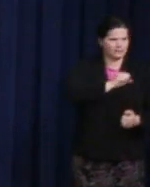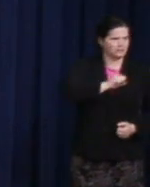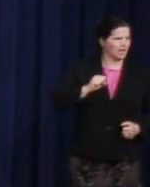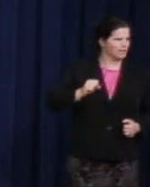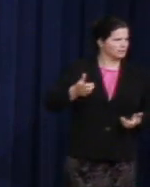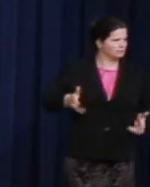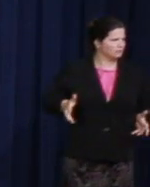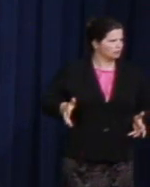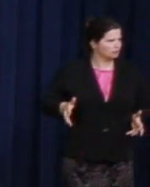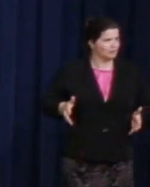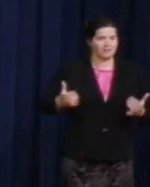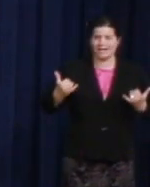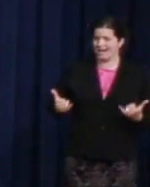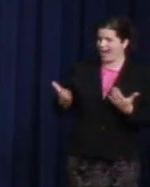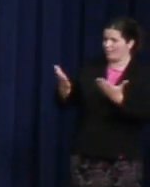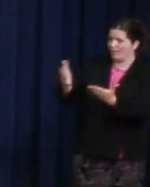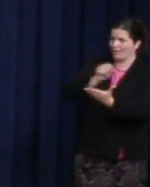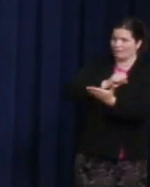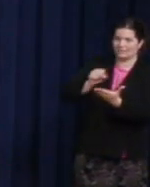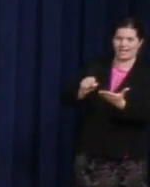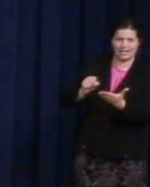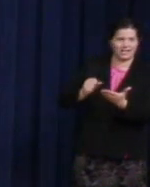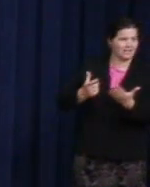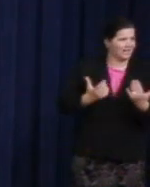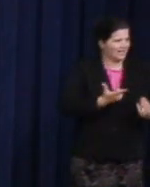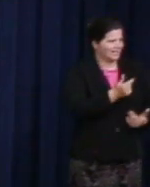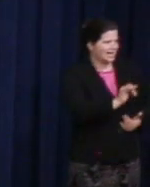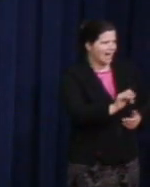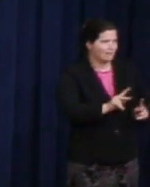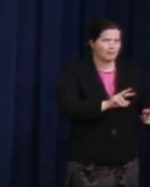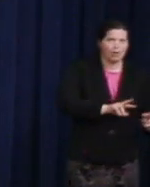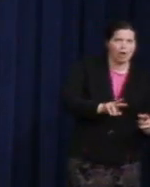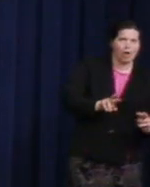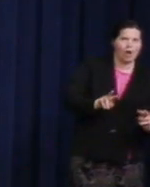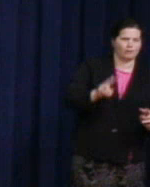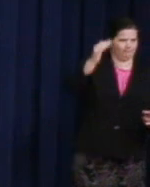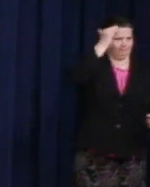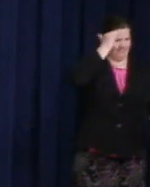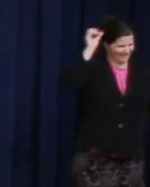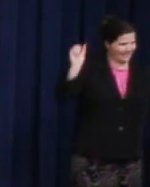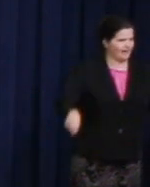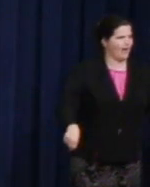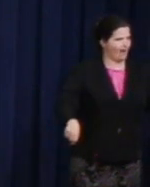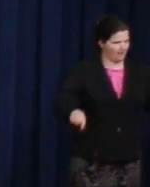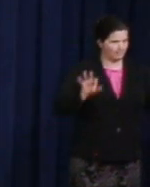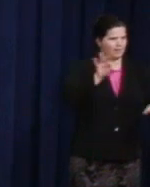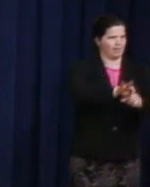can be elected to the Senate. They have Tammy Baldwin. We have Tammy Baldwin. That is change.